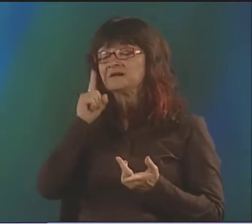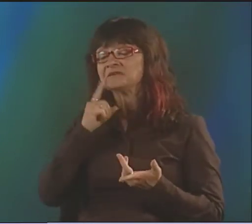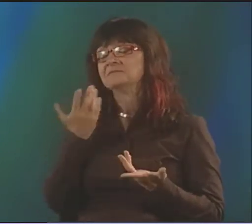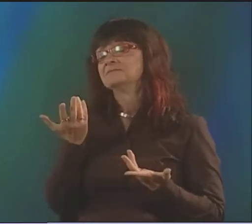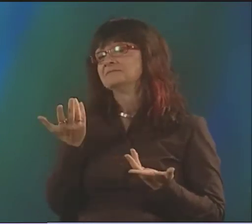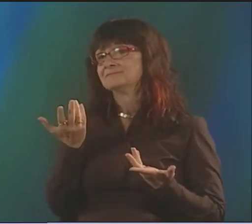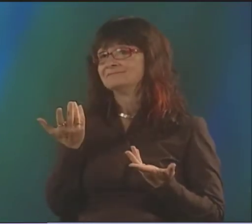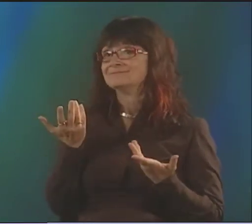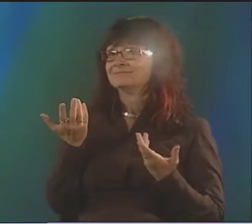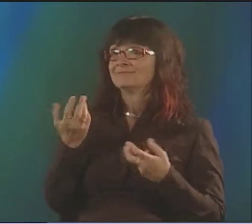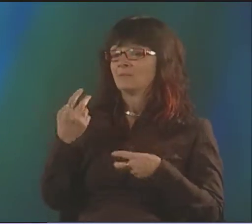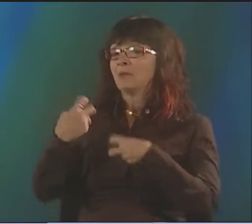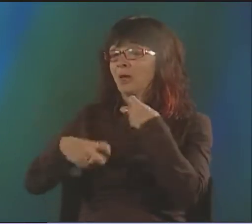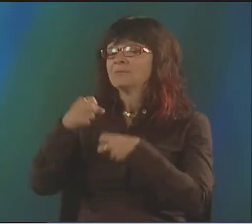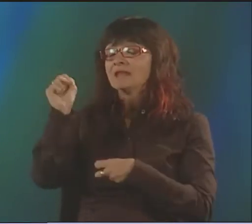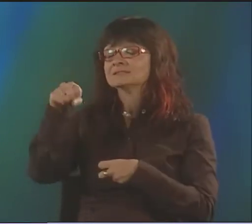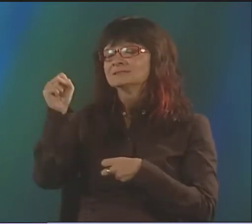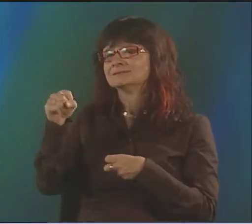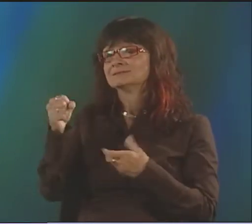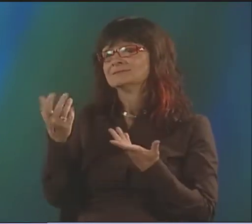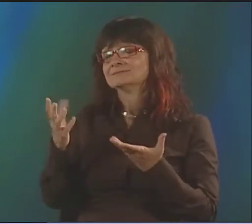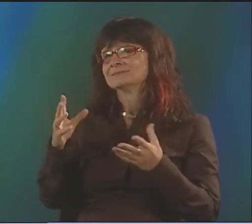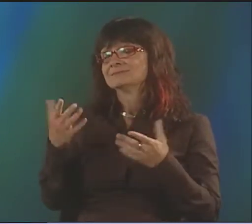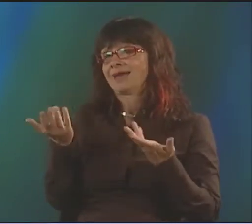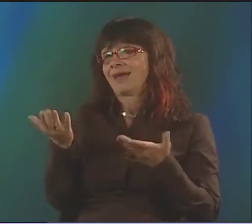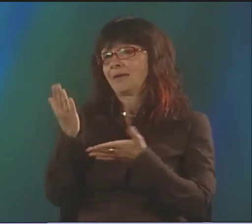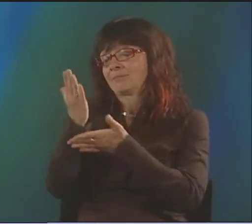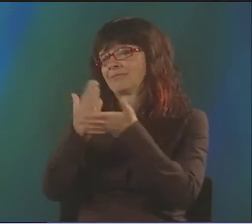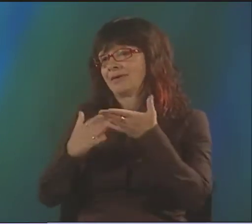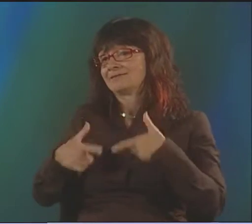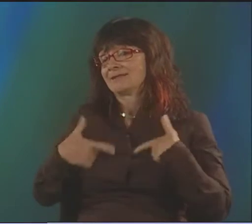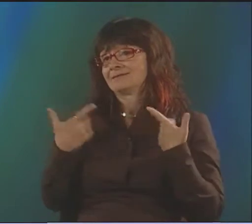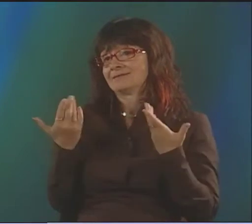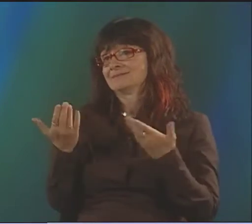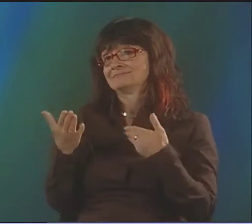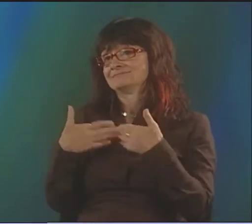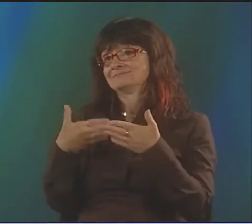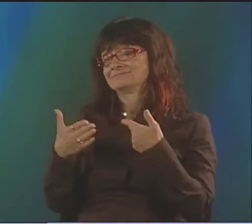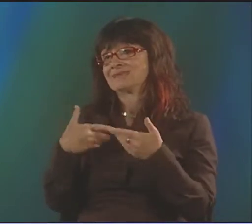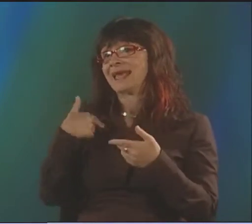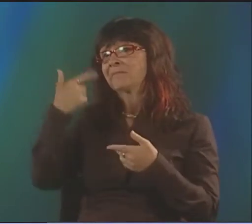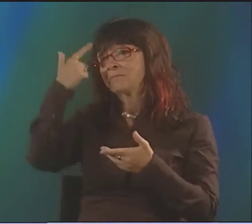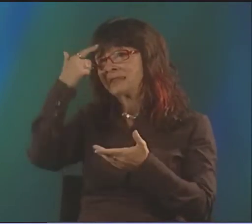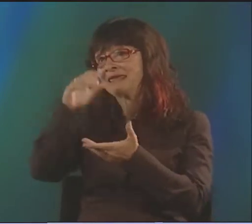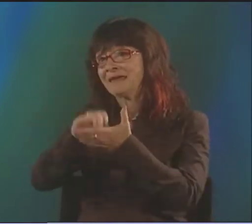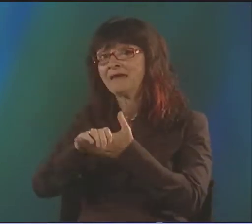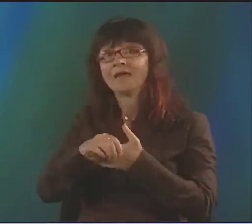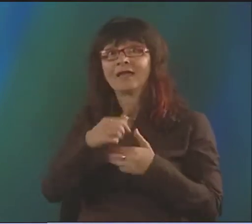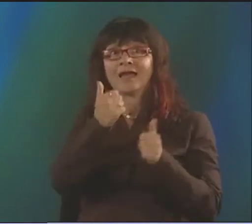THAT I CREATE, WHICH IS GREAT. I'M DEAF. YEAH, OK. IT'S A PROBLEM. IT HAPPENS. SO WHAT?